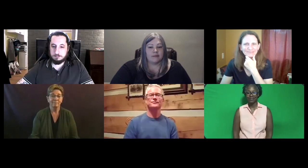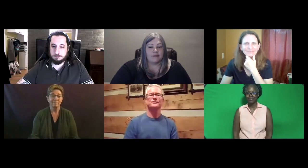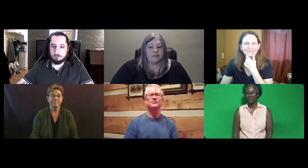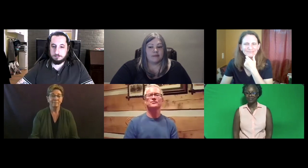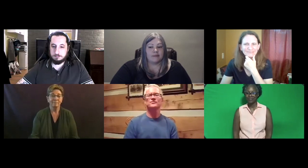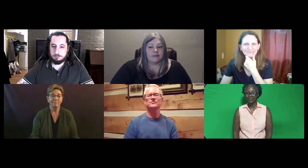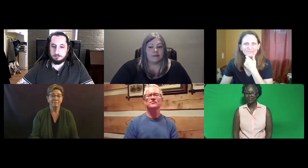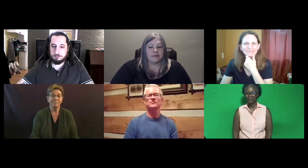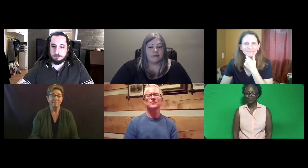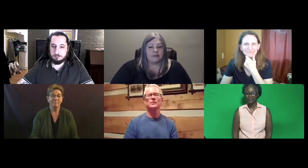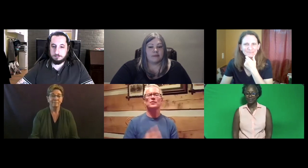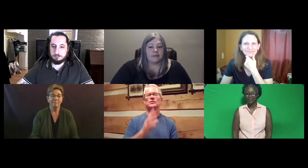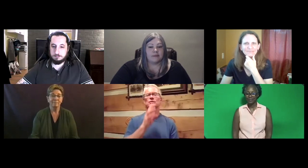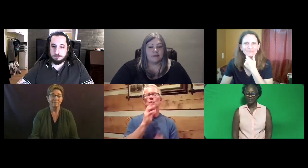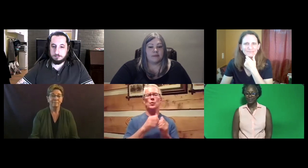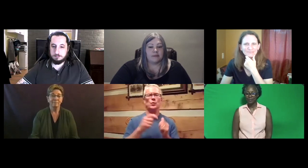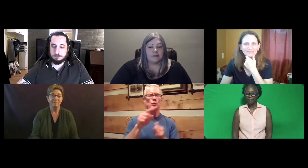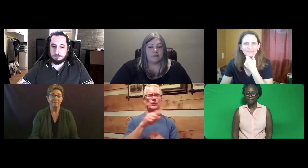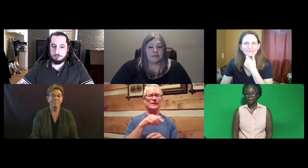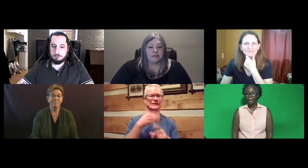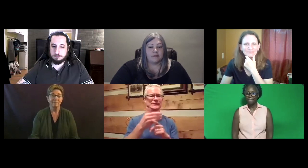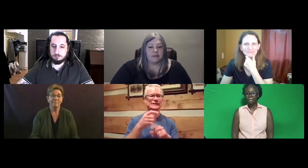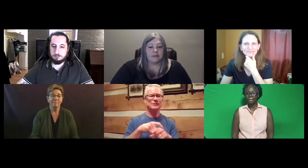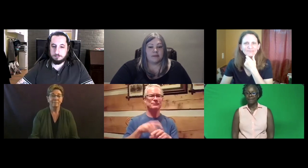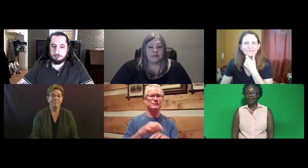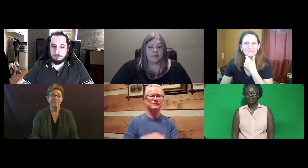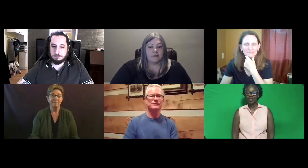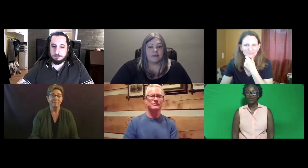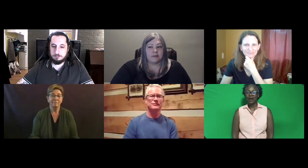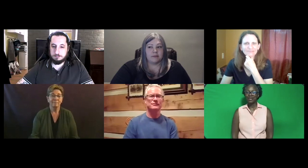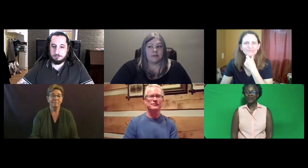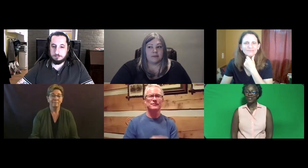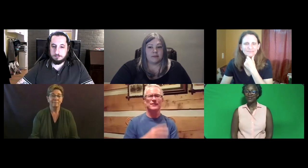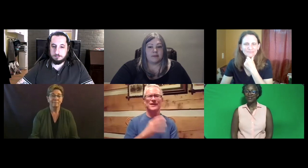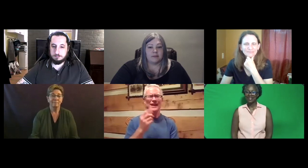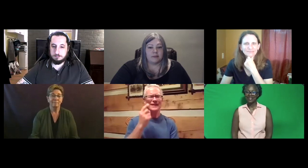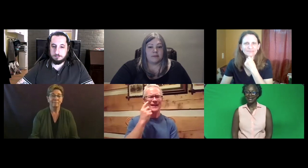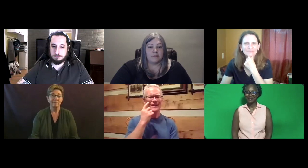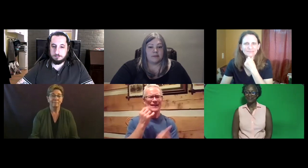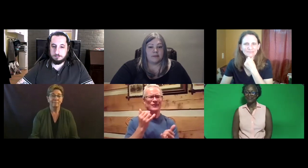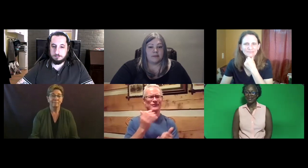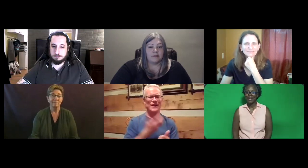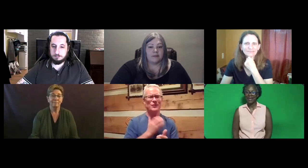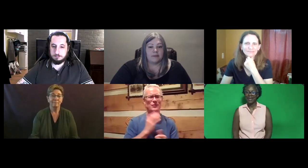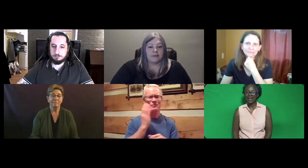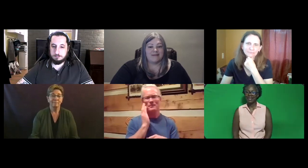So I'll talk with you all next time.